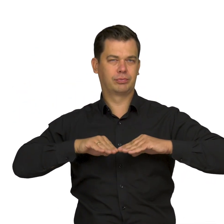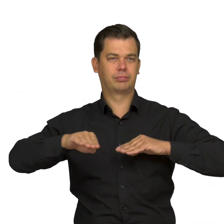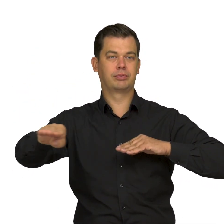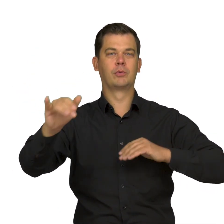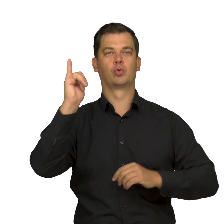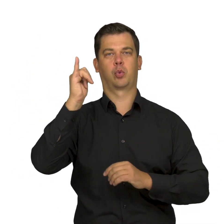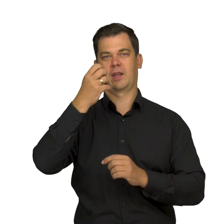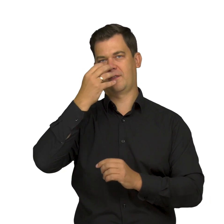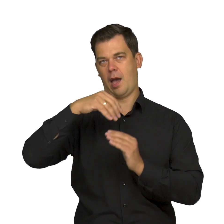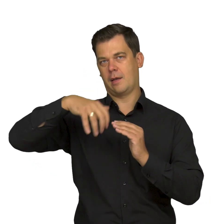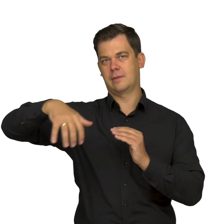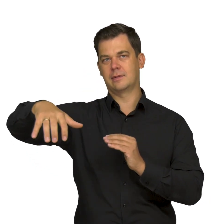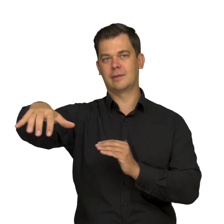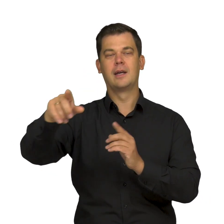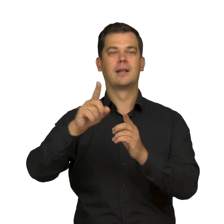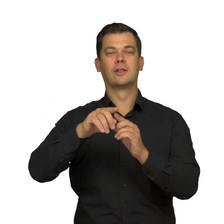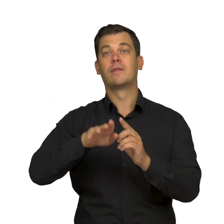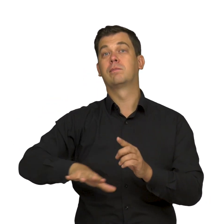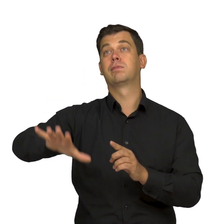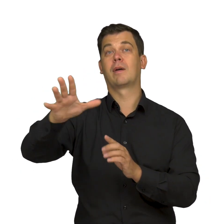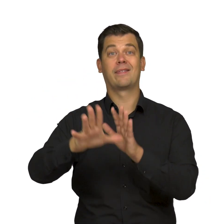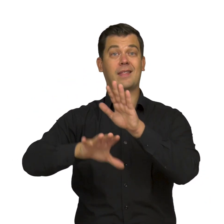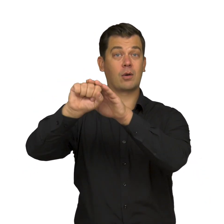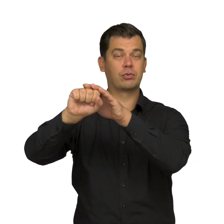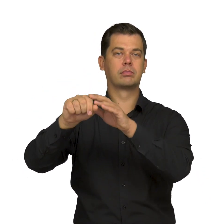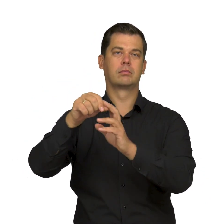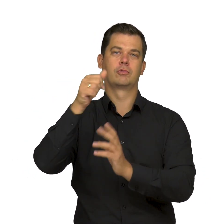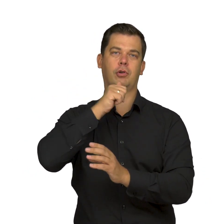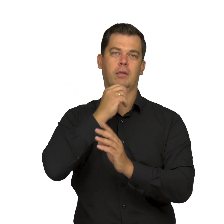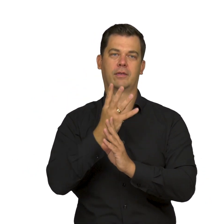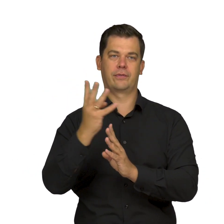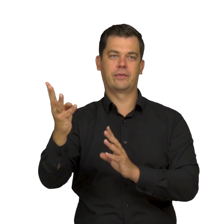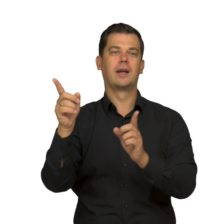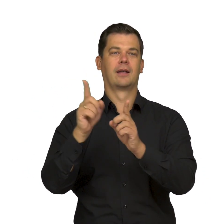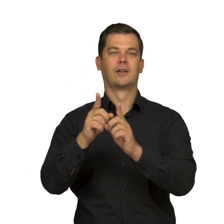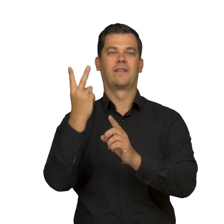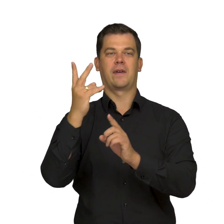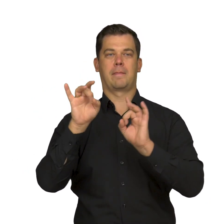At the top of the hill is a green meadow and a couple of trees. We see two naked, running figures.